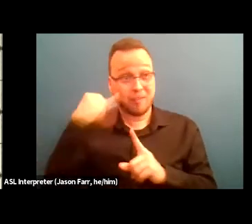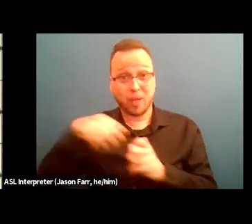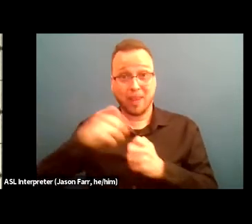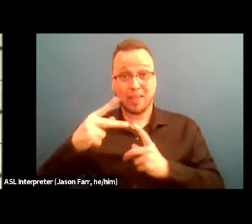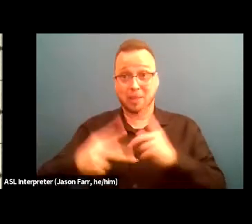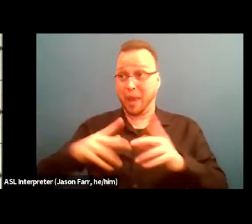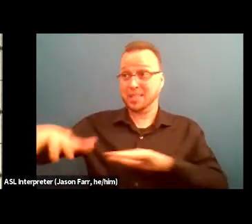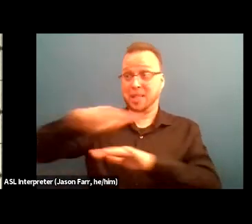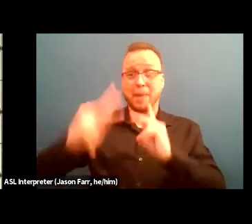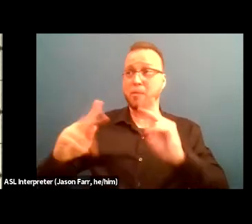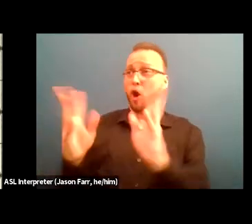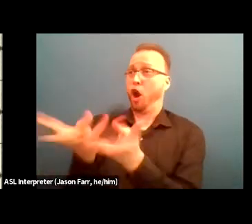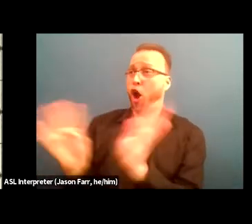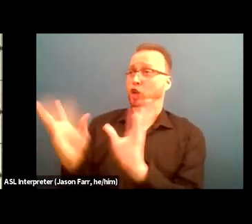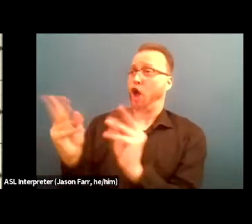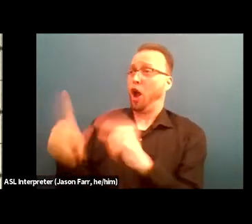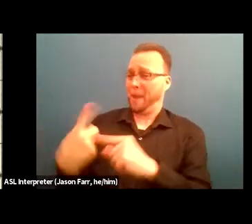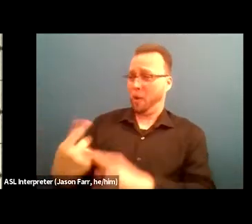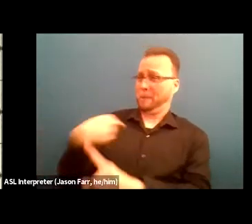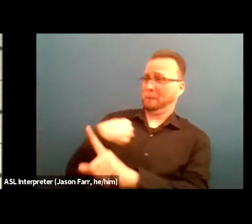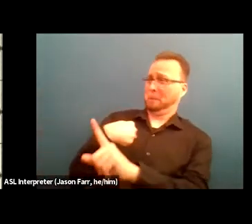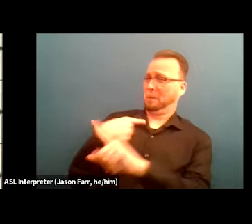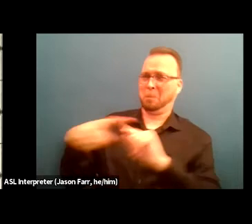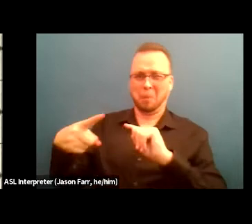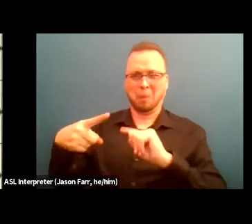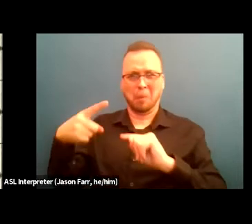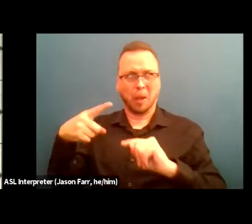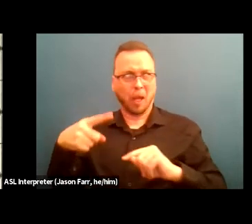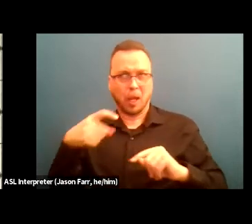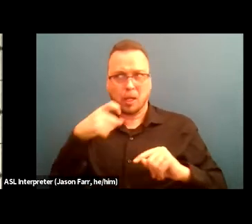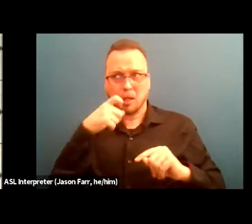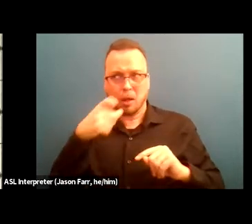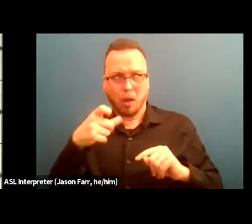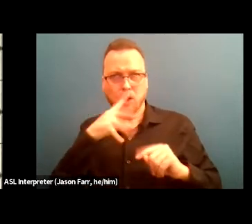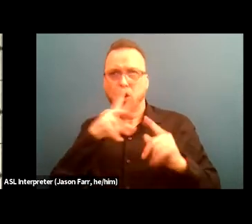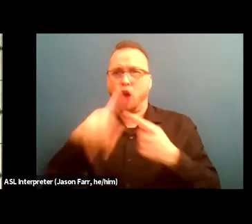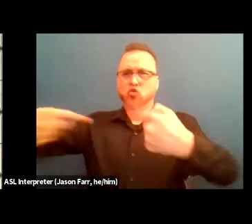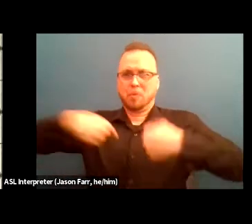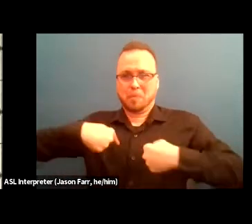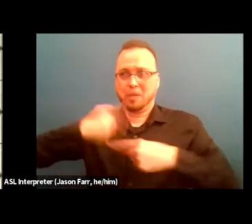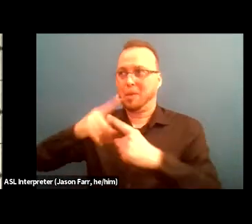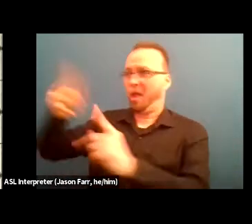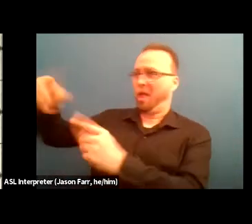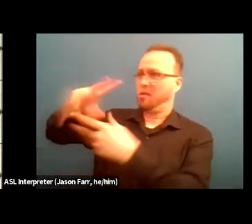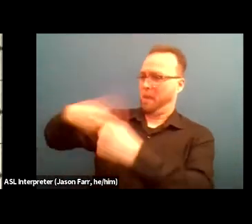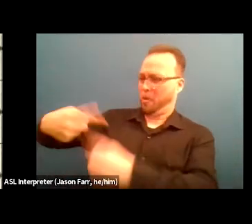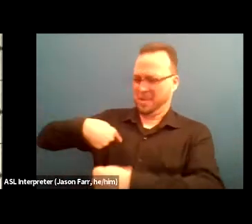and only being brought in to check a box as we consulted someone, right? So oftentimes those of us with lived X